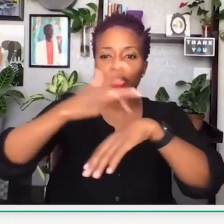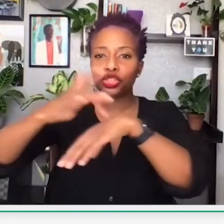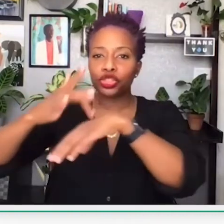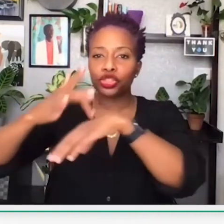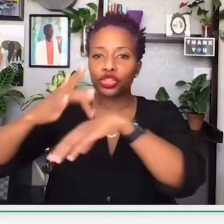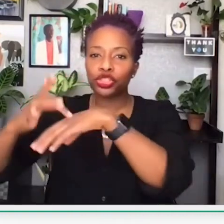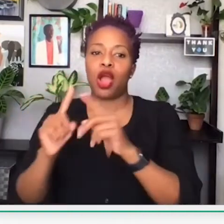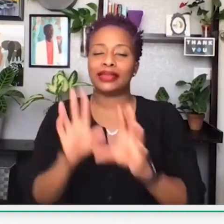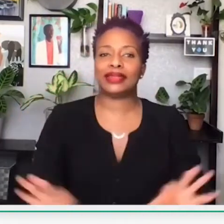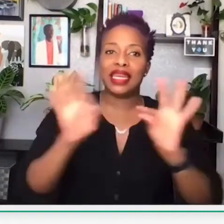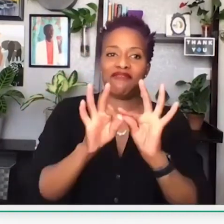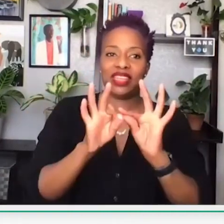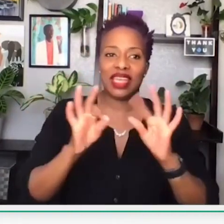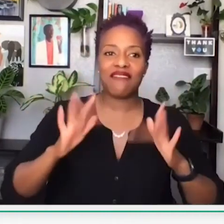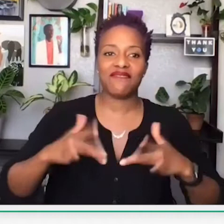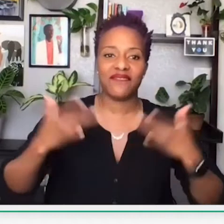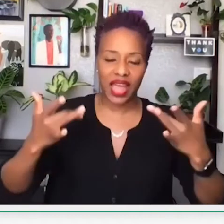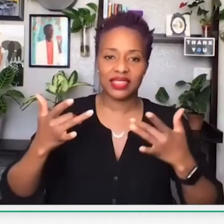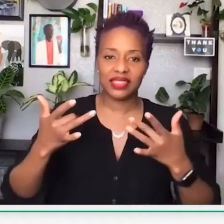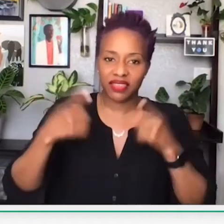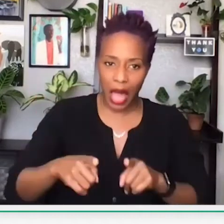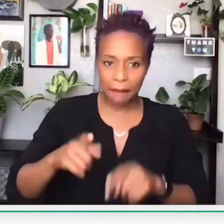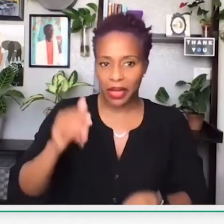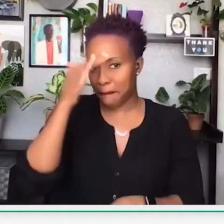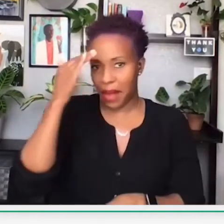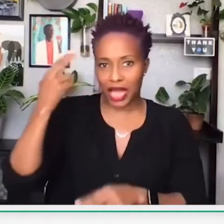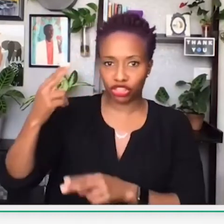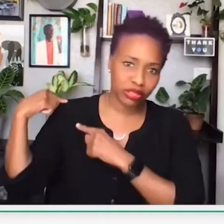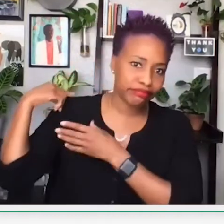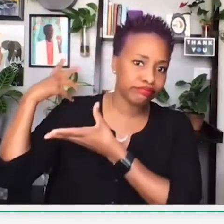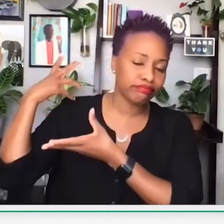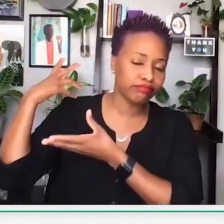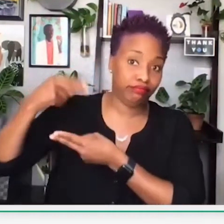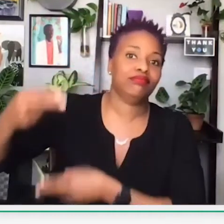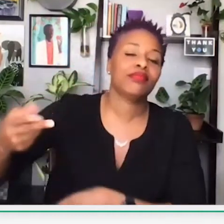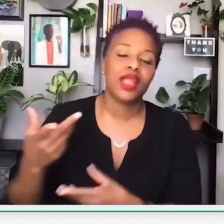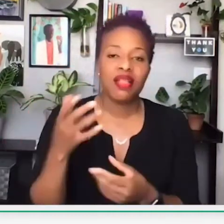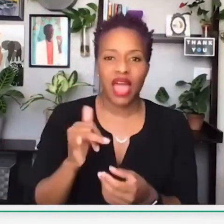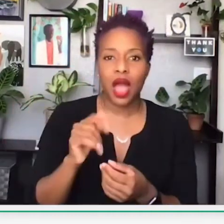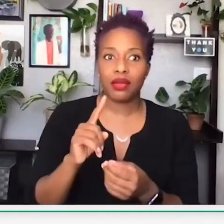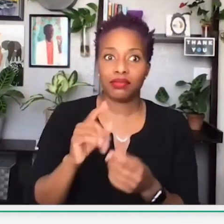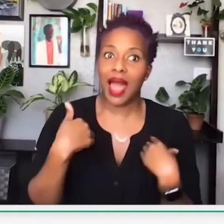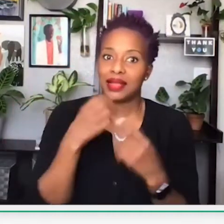So, just a brief rundown of significant events, of what has happened within black history,